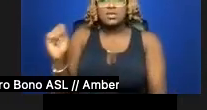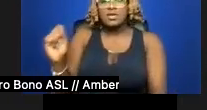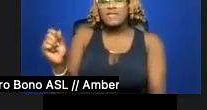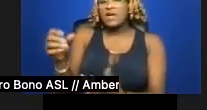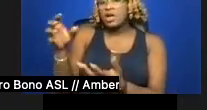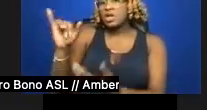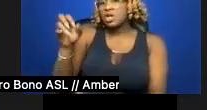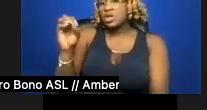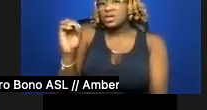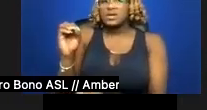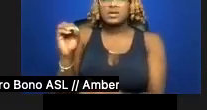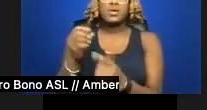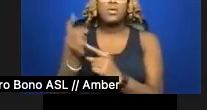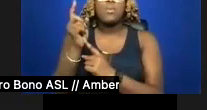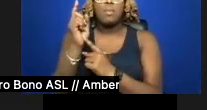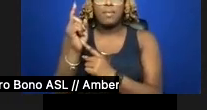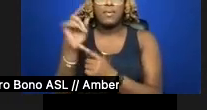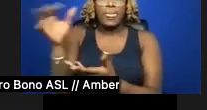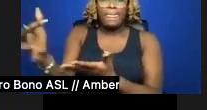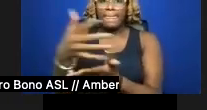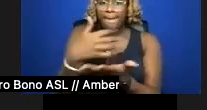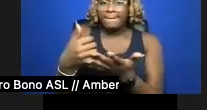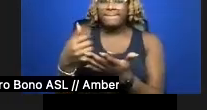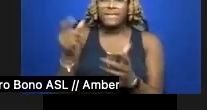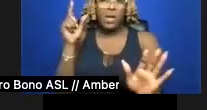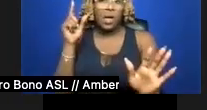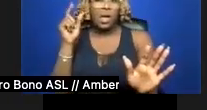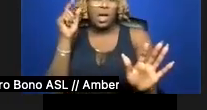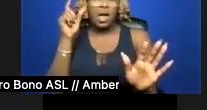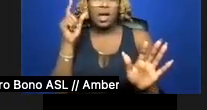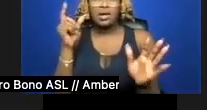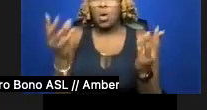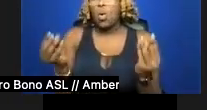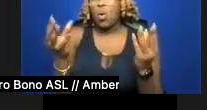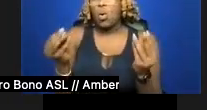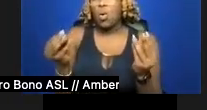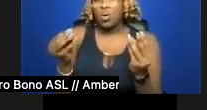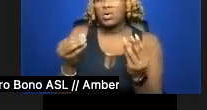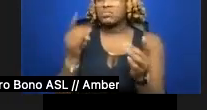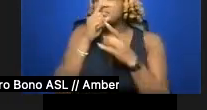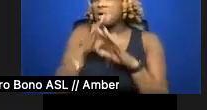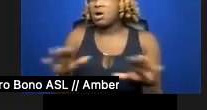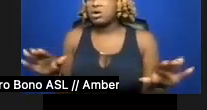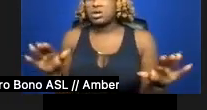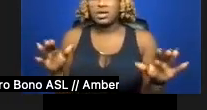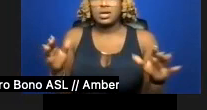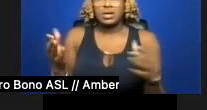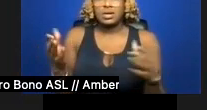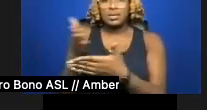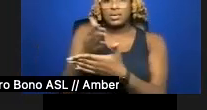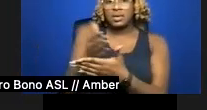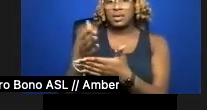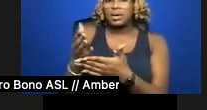this collection of winks: plush mercies hushed betwixt bomb and blood. Call it anachronism.